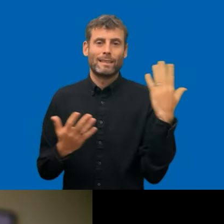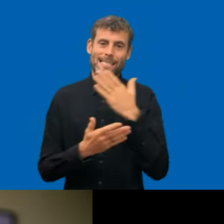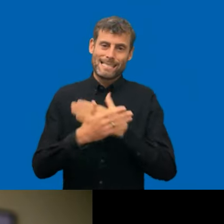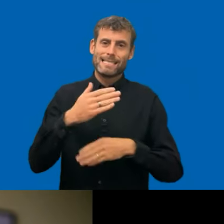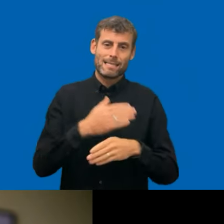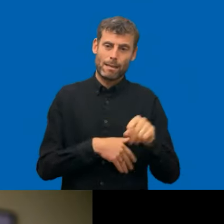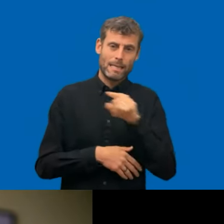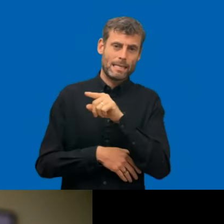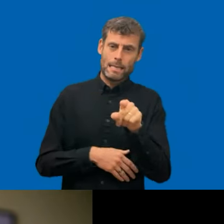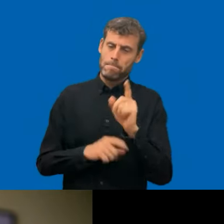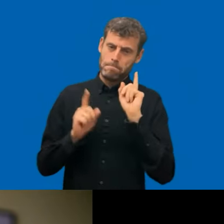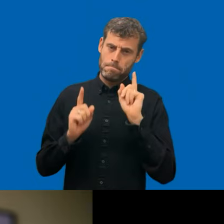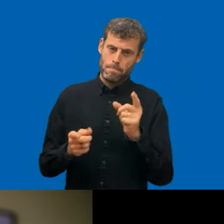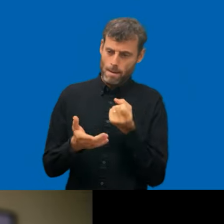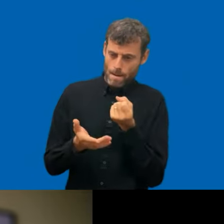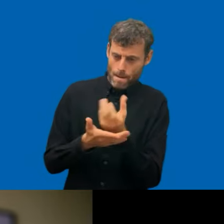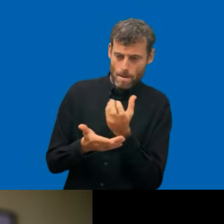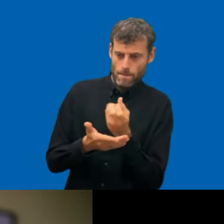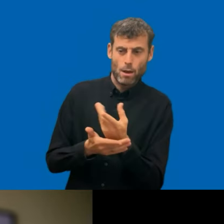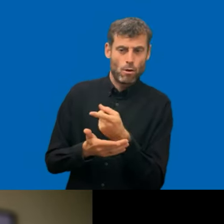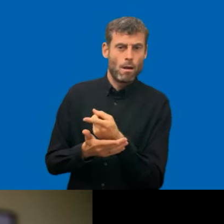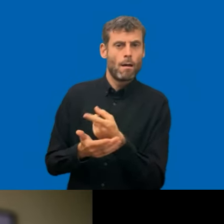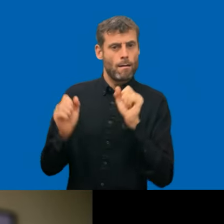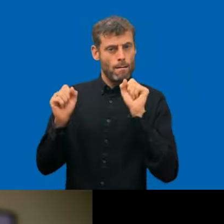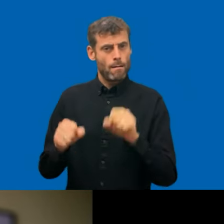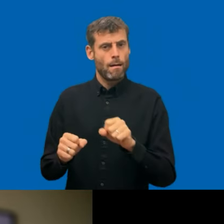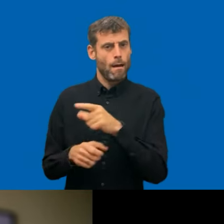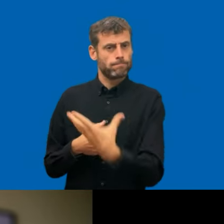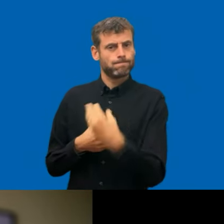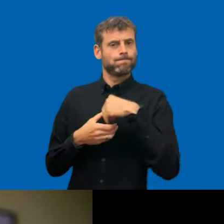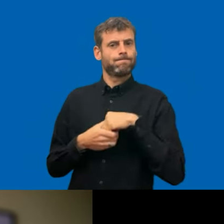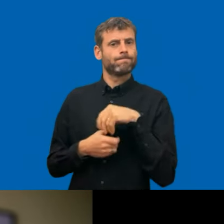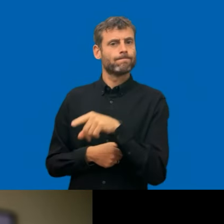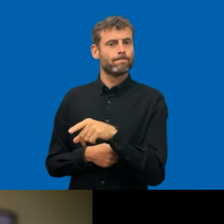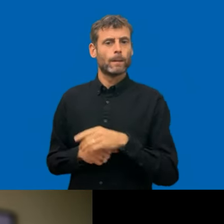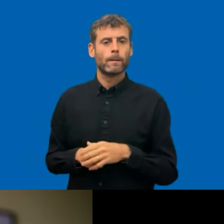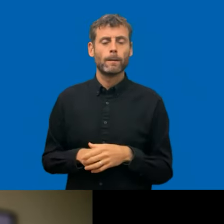access information and services that the government provides via the Internet.